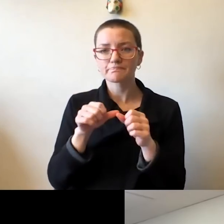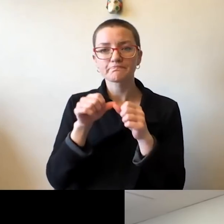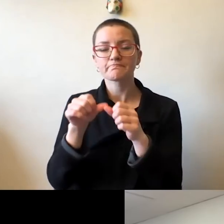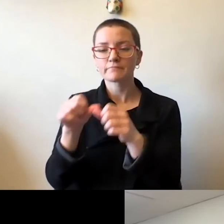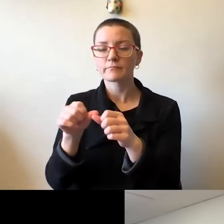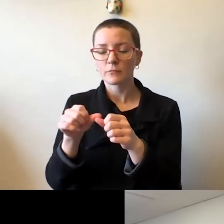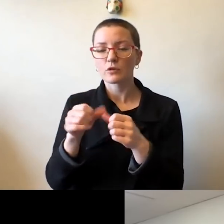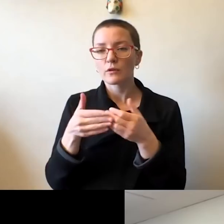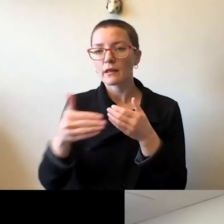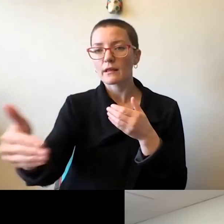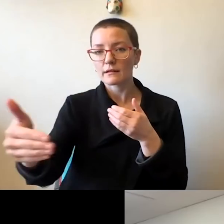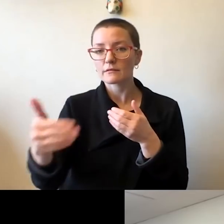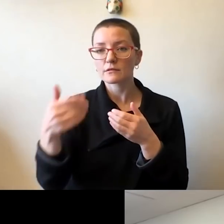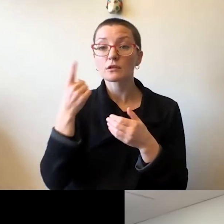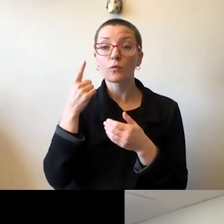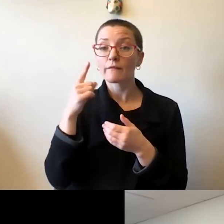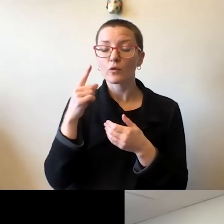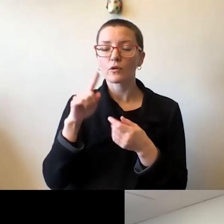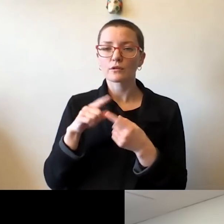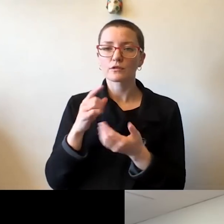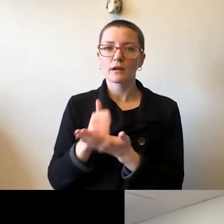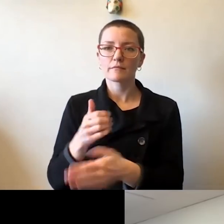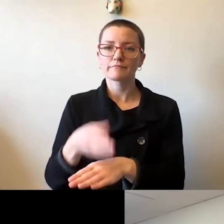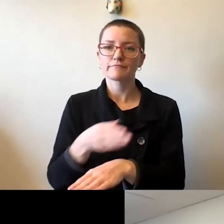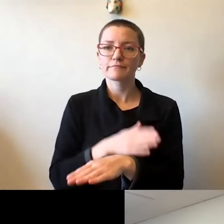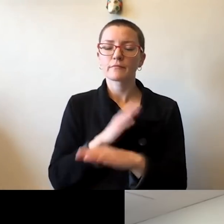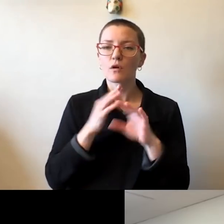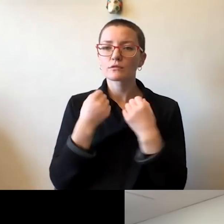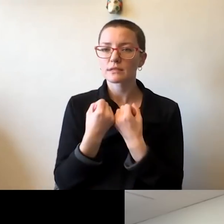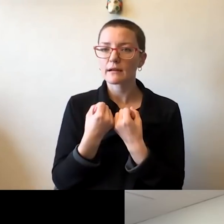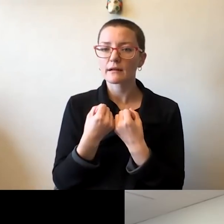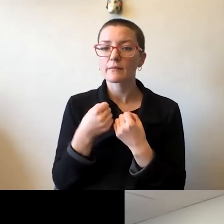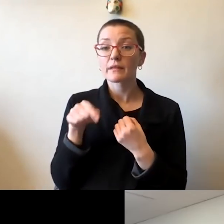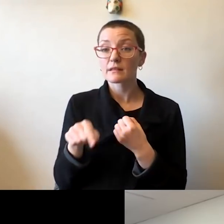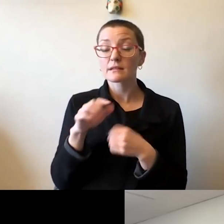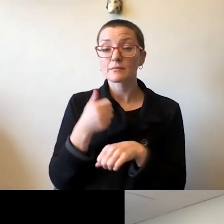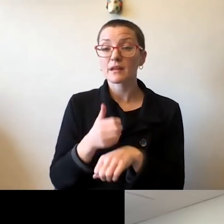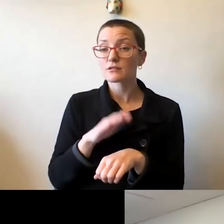for the betterment of our society. And it's all based on this free, this framework